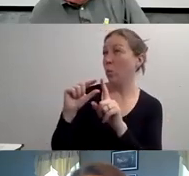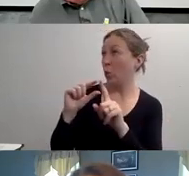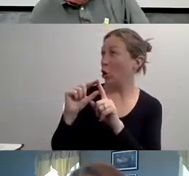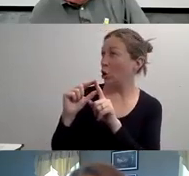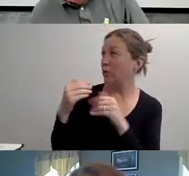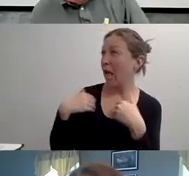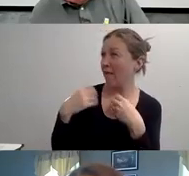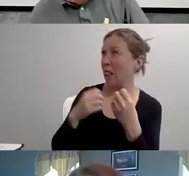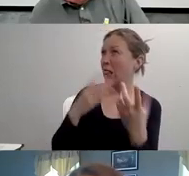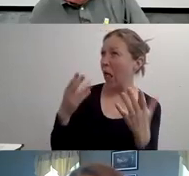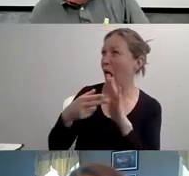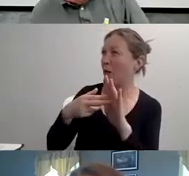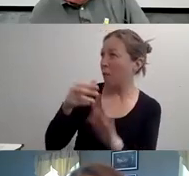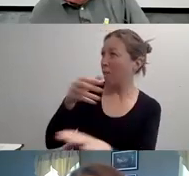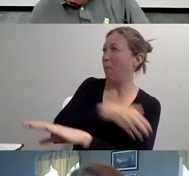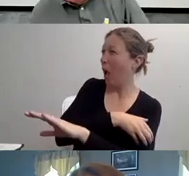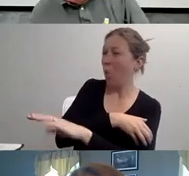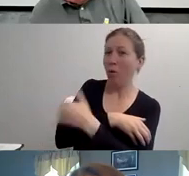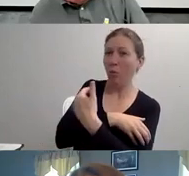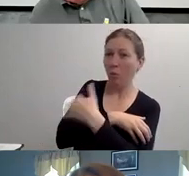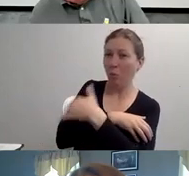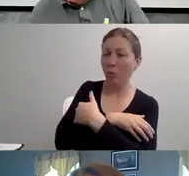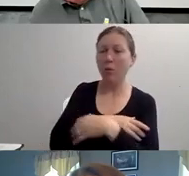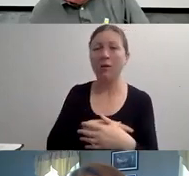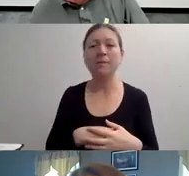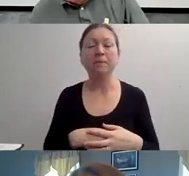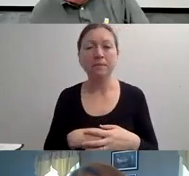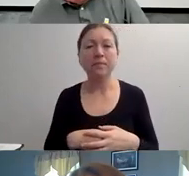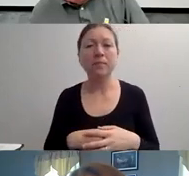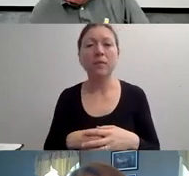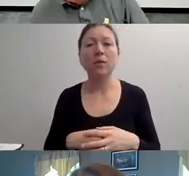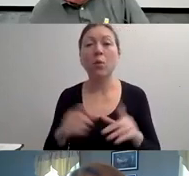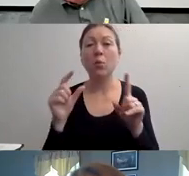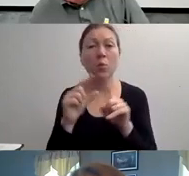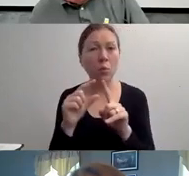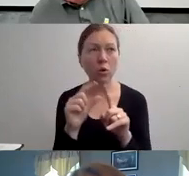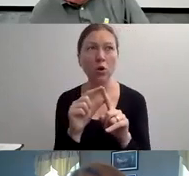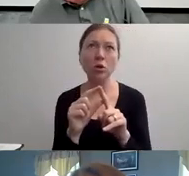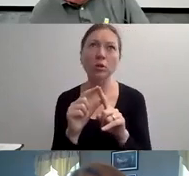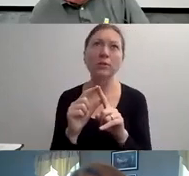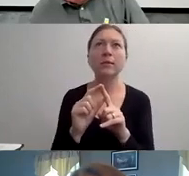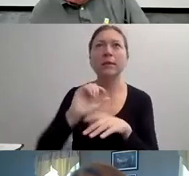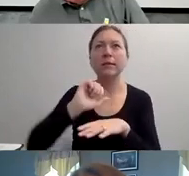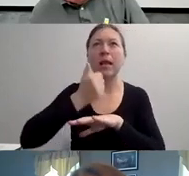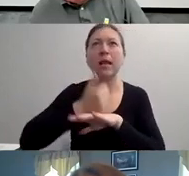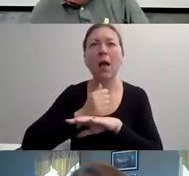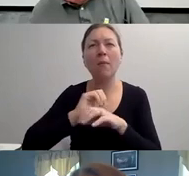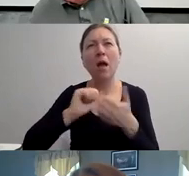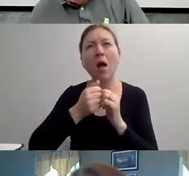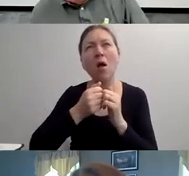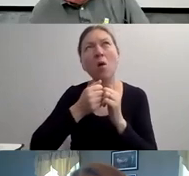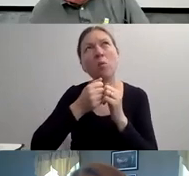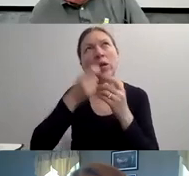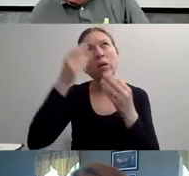"SO BASICALLY ALL THROUGHOUT HISTORY, THROUGHOUT MOST OF HISTORY, HAVING A DISABILITY WAS A